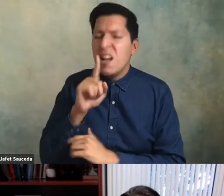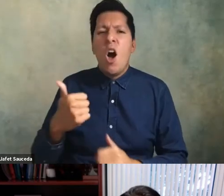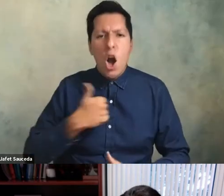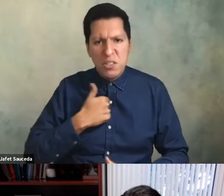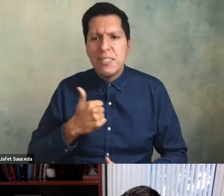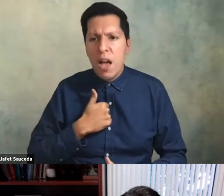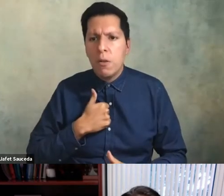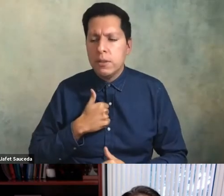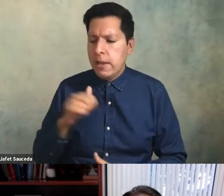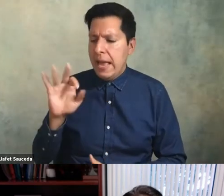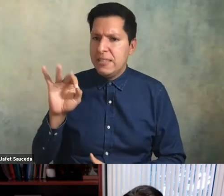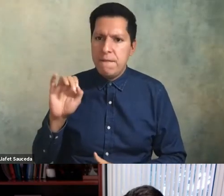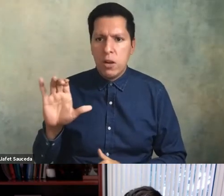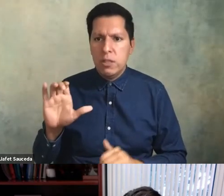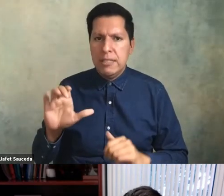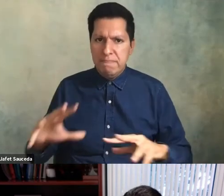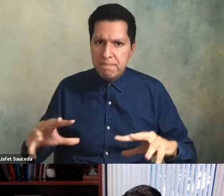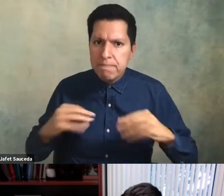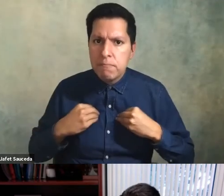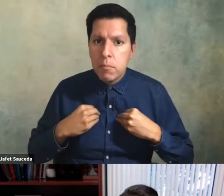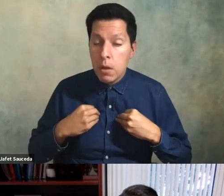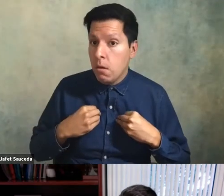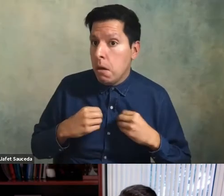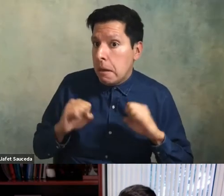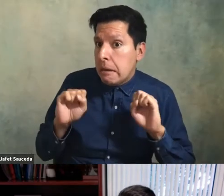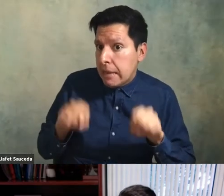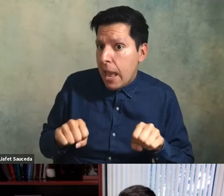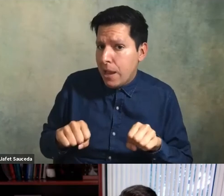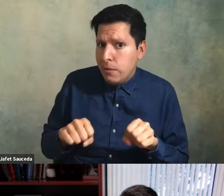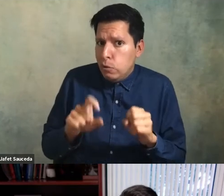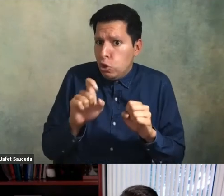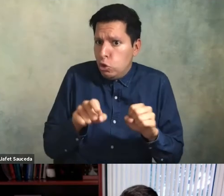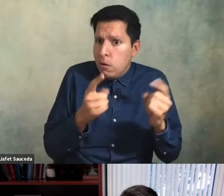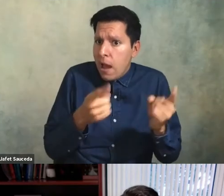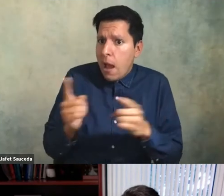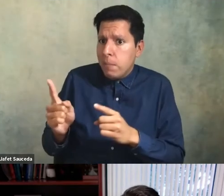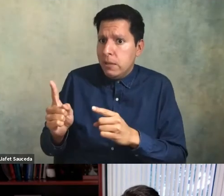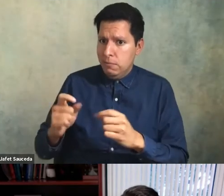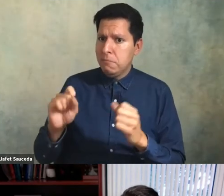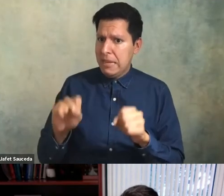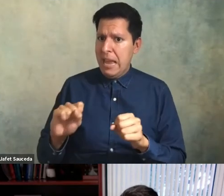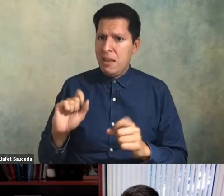faculty that can and should happen organically that way there's a way to govern ourselves